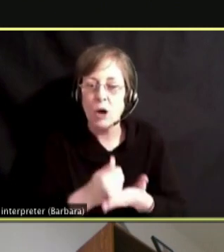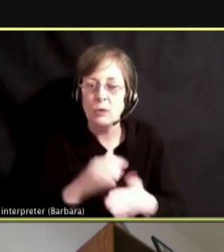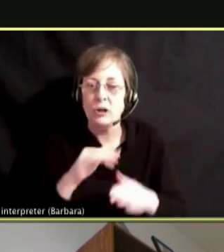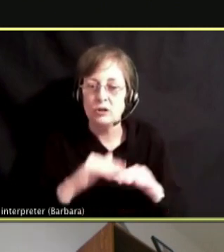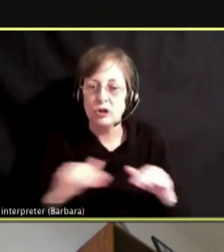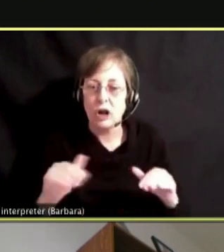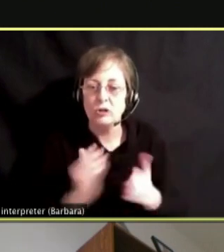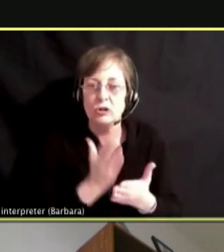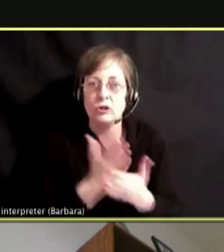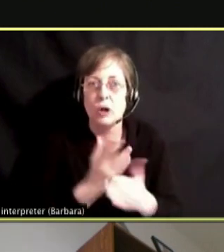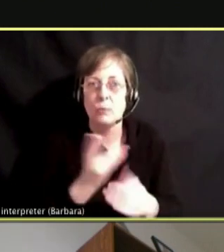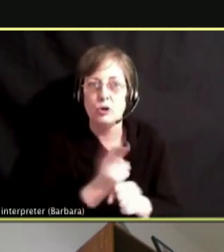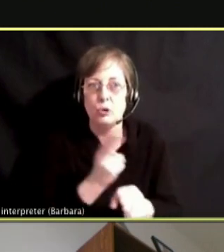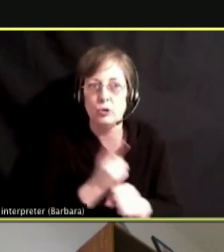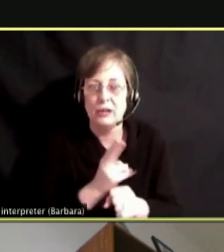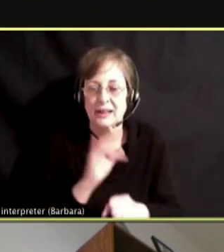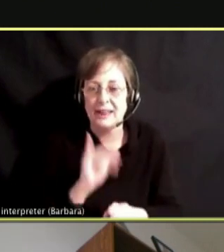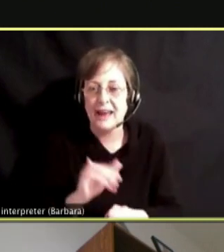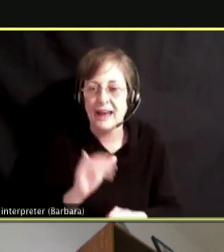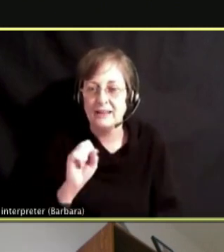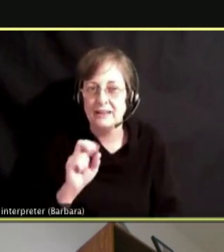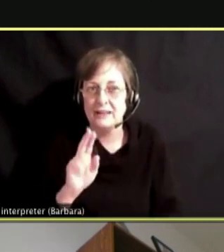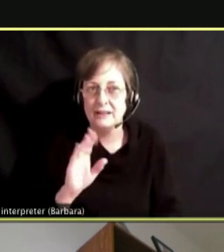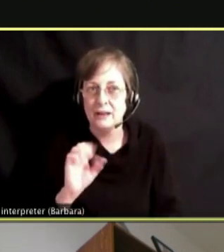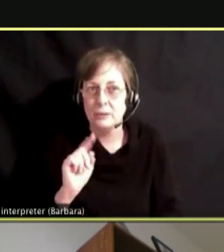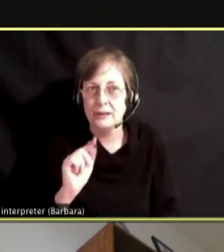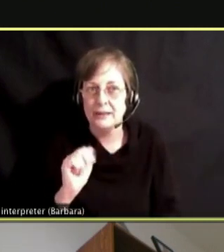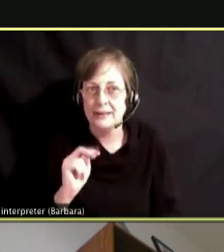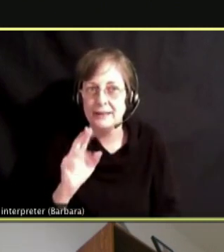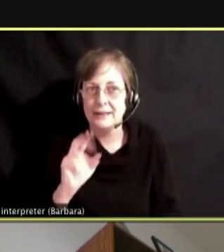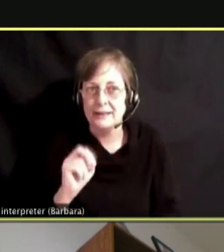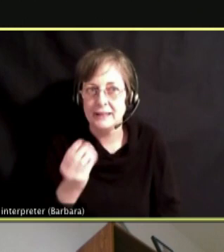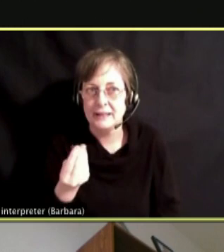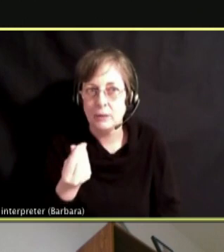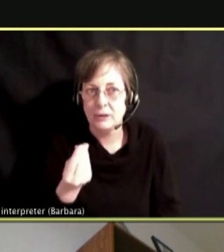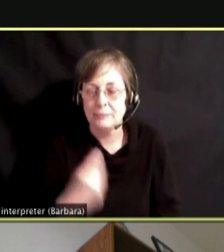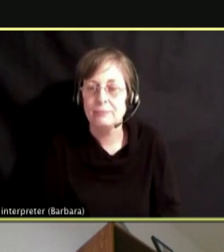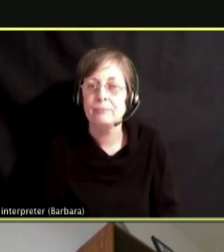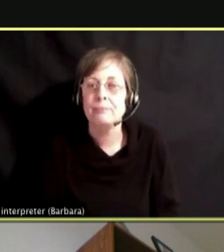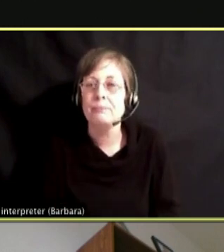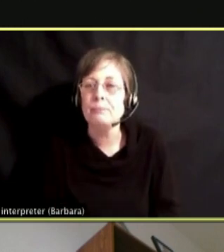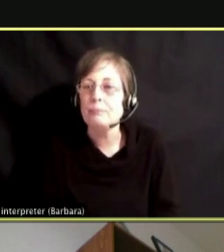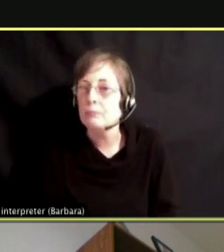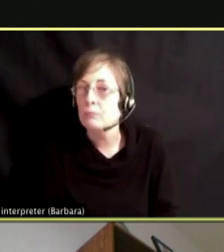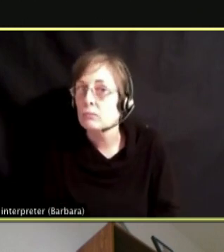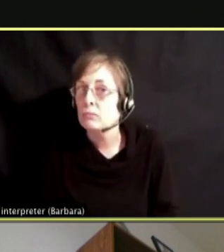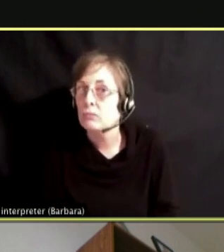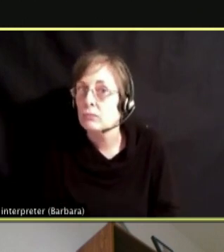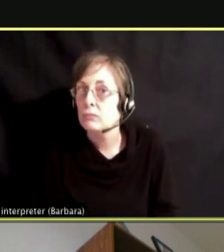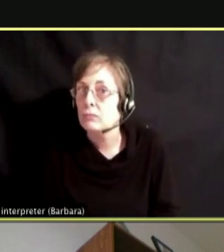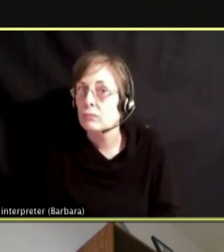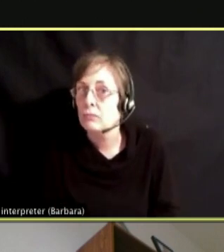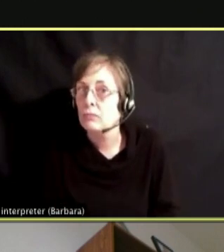THAT PARTICULAR SUBSTANCE. I WILL PIGGYBACK ON THAT REALLY QUICK.